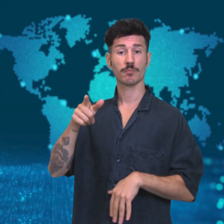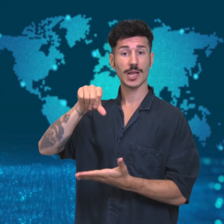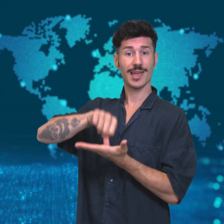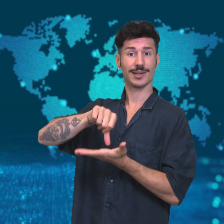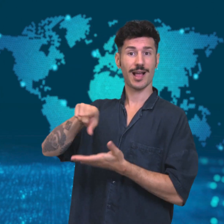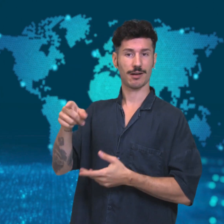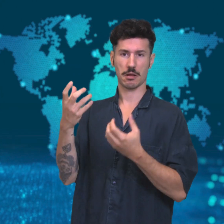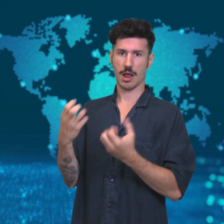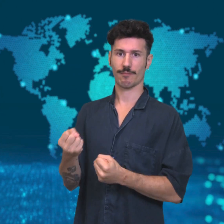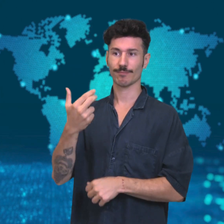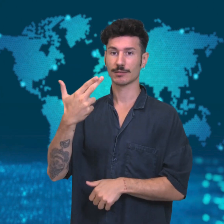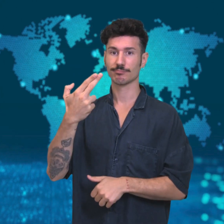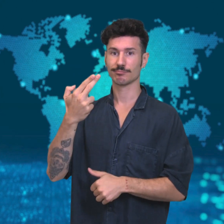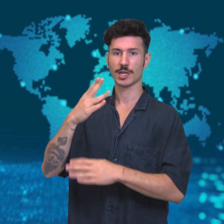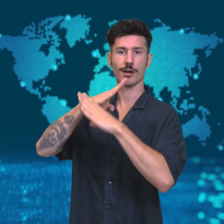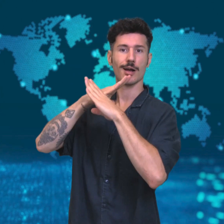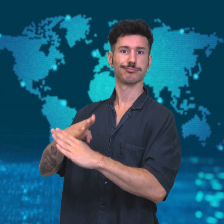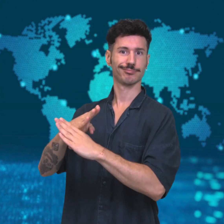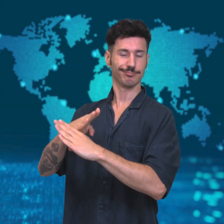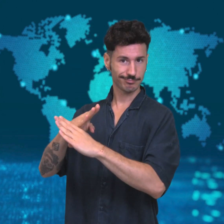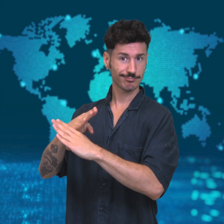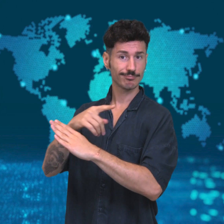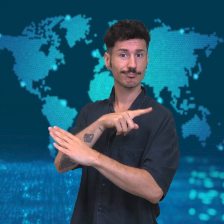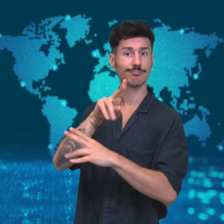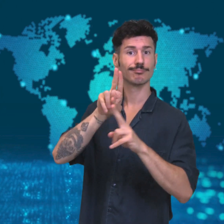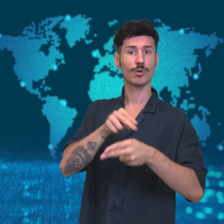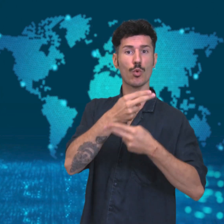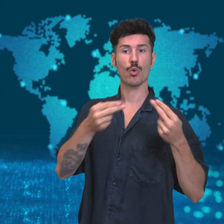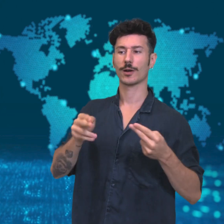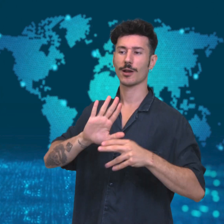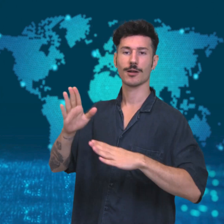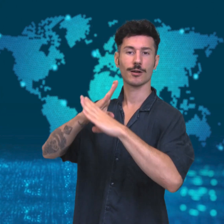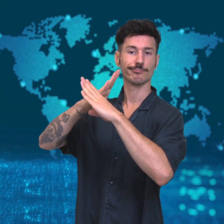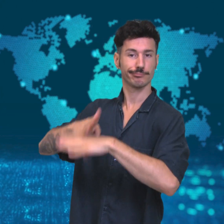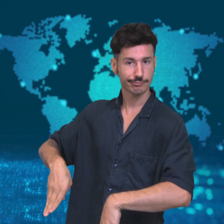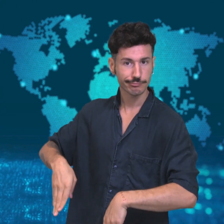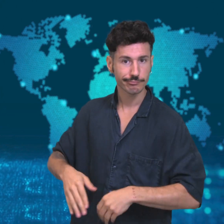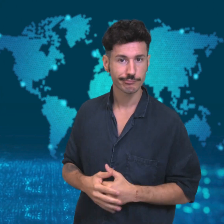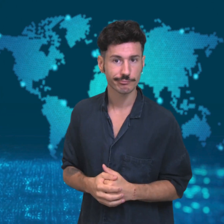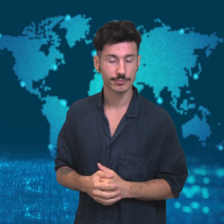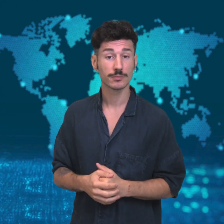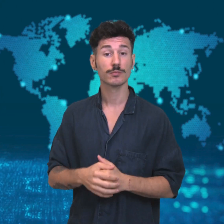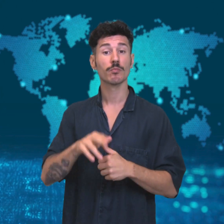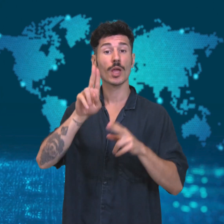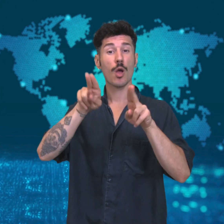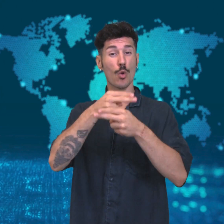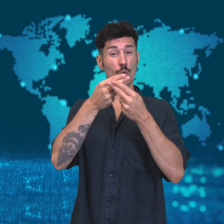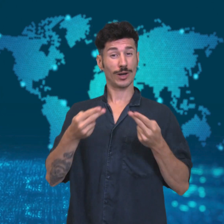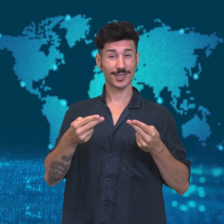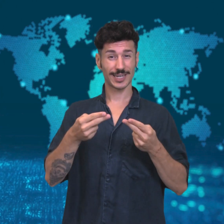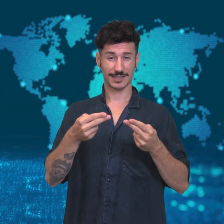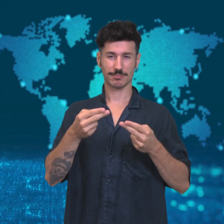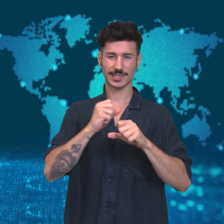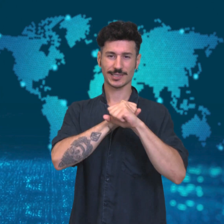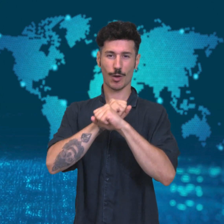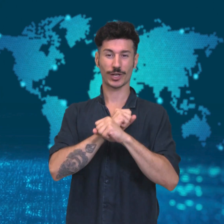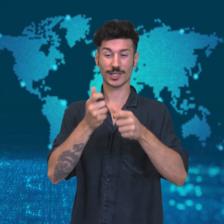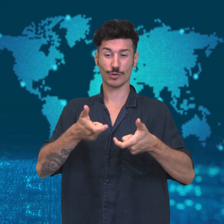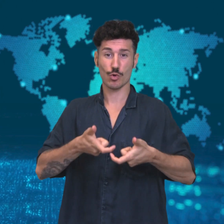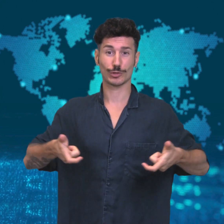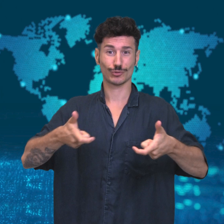The United Nations has rejected an extension of the arms embargo on Iran.